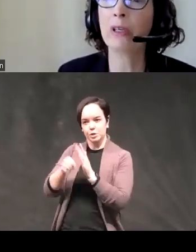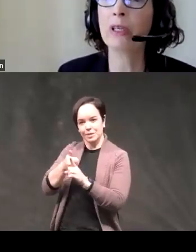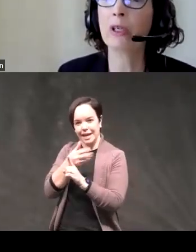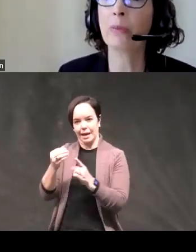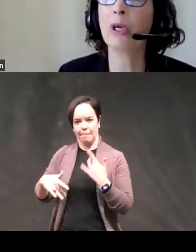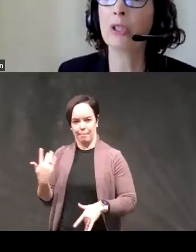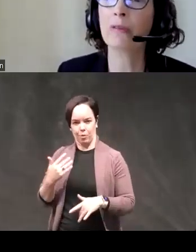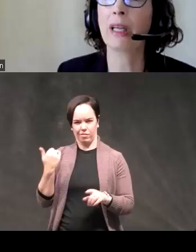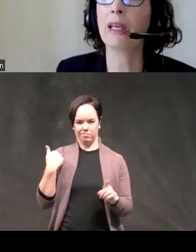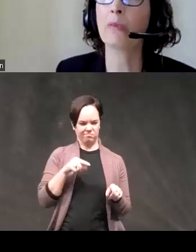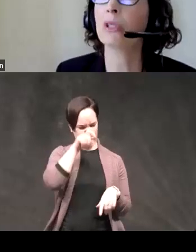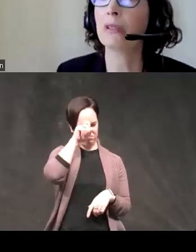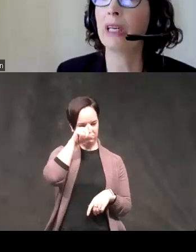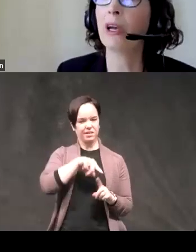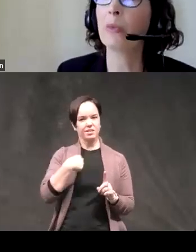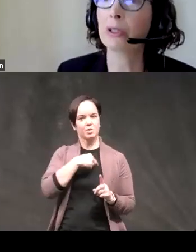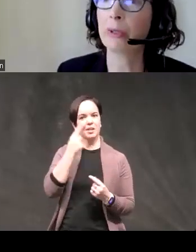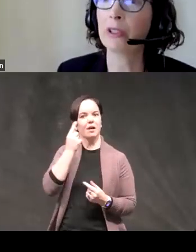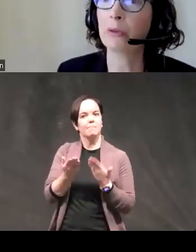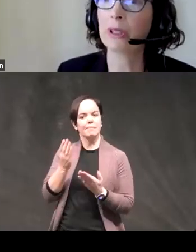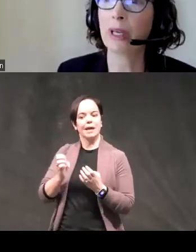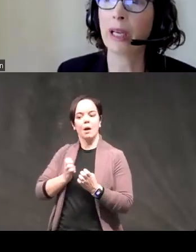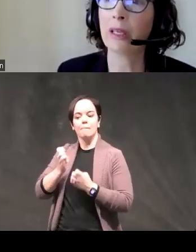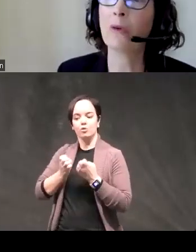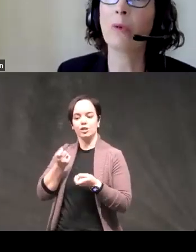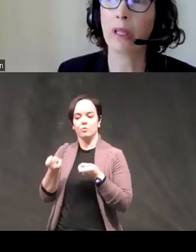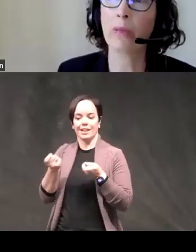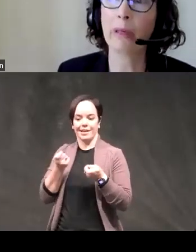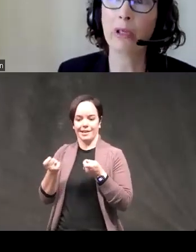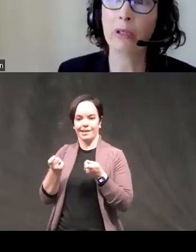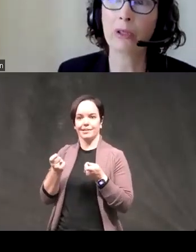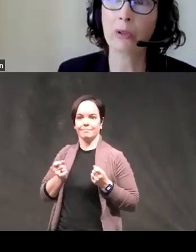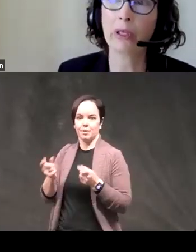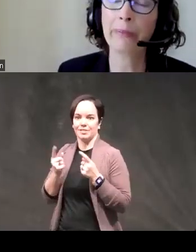wondered could emotion related impulsivity help explain suicidality within bipolar disorder